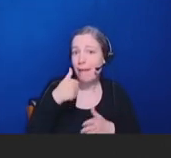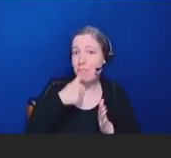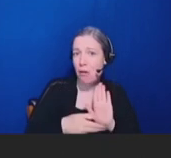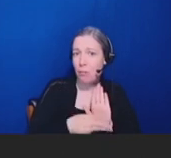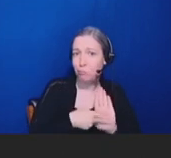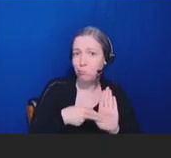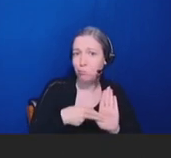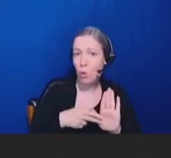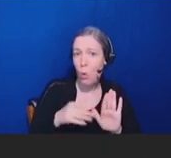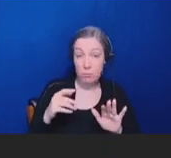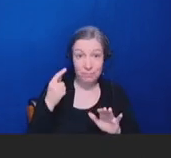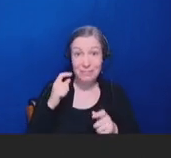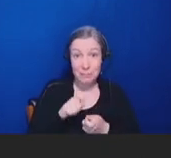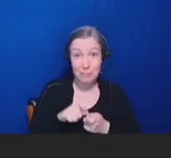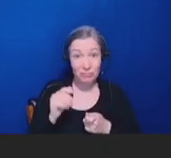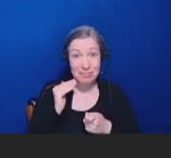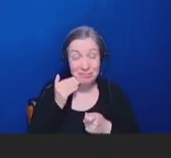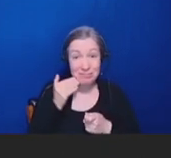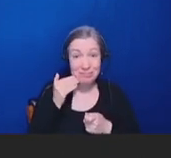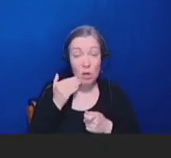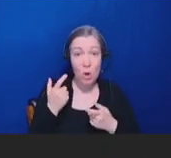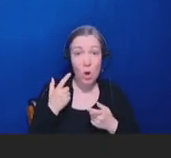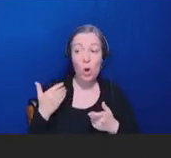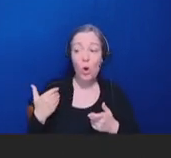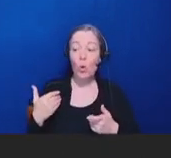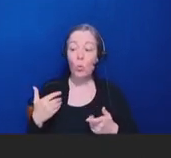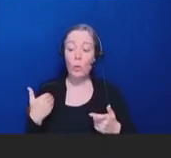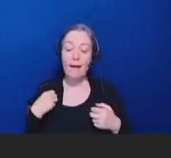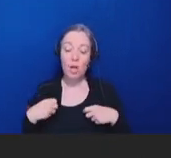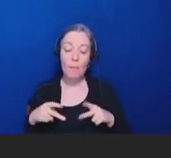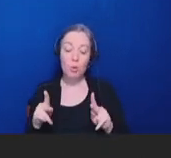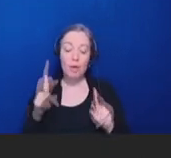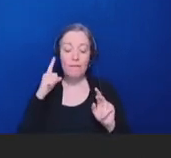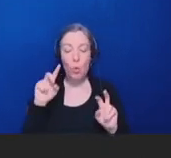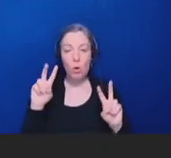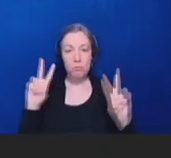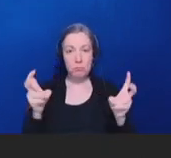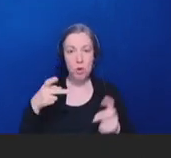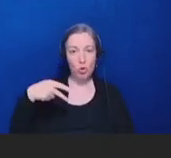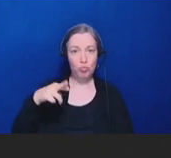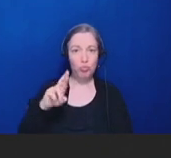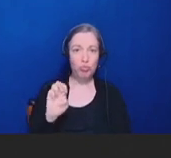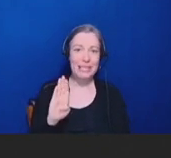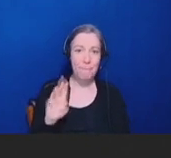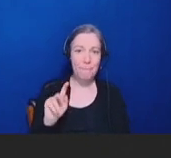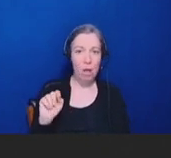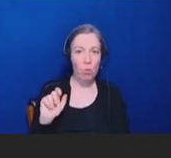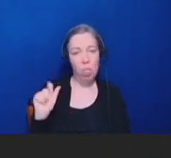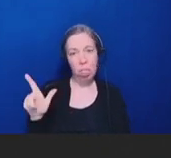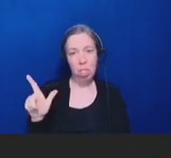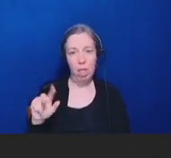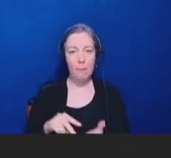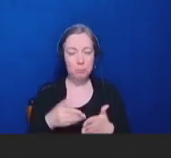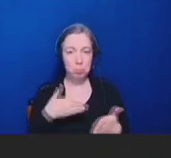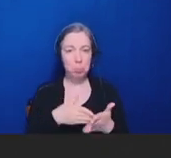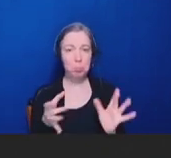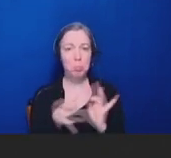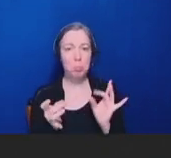for a "rebuttal." Anticipating the counter arguments is an essential part of preparing